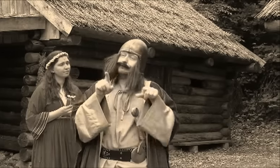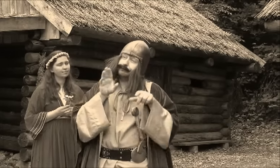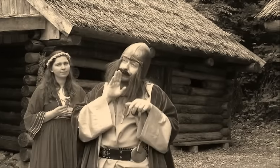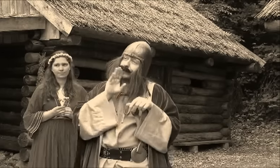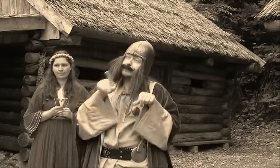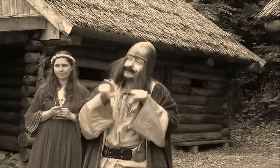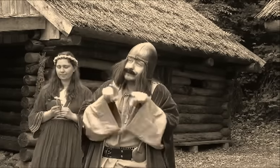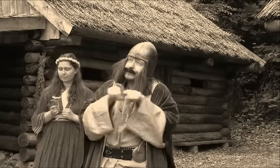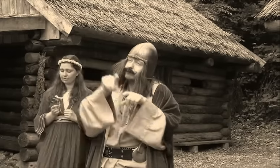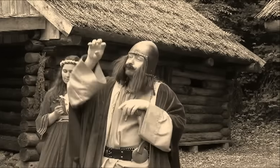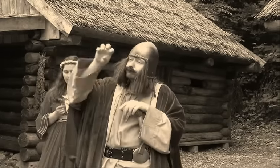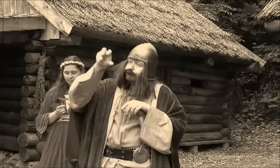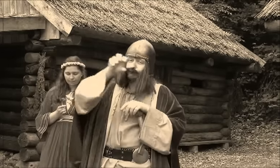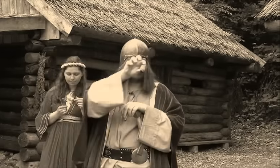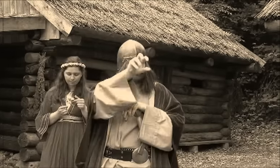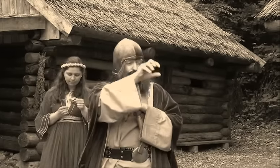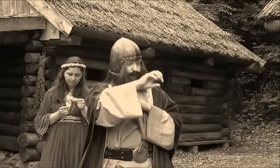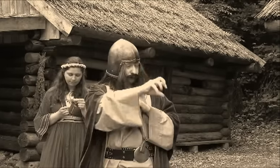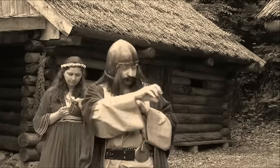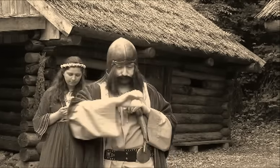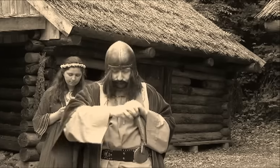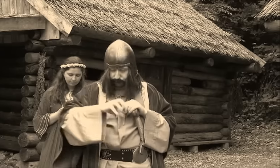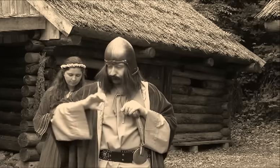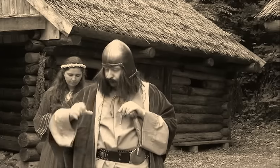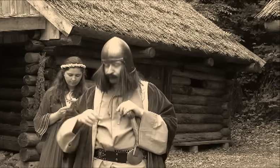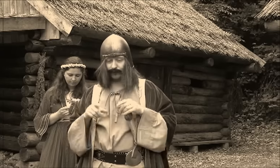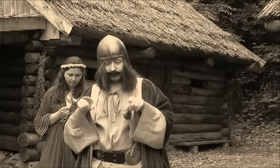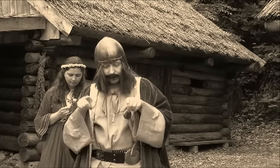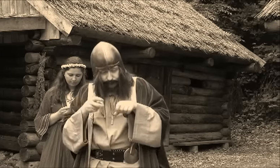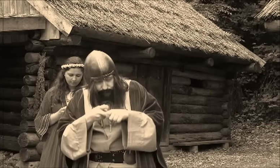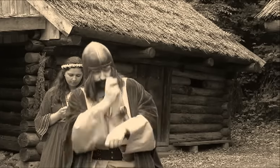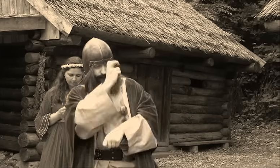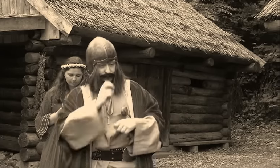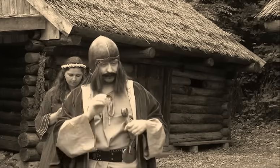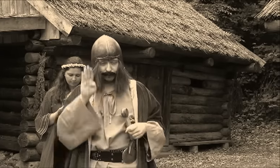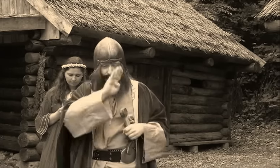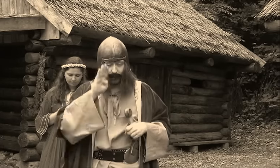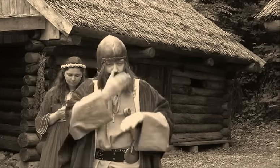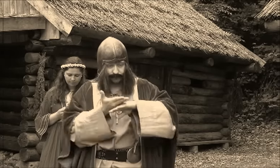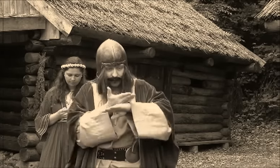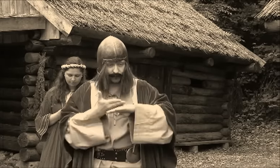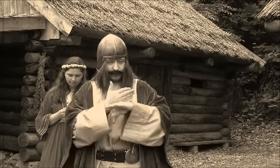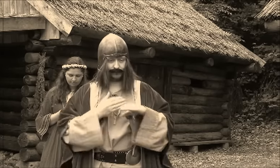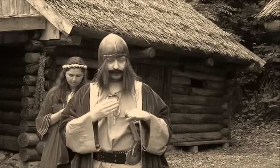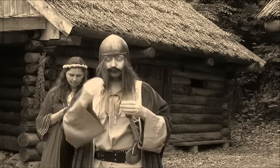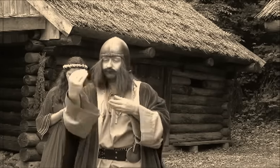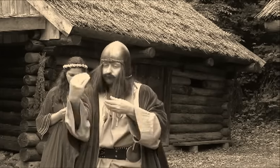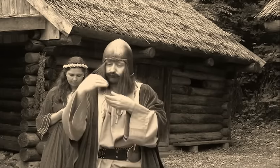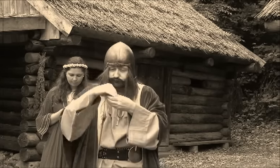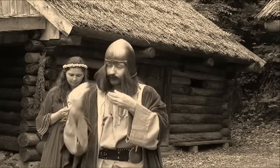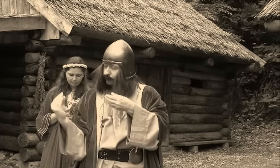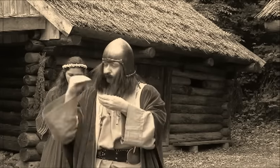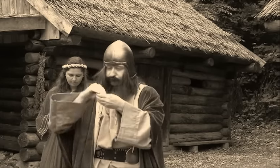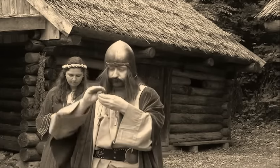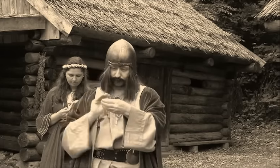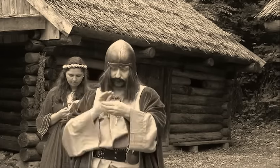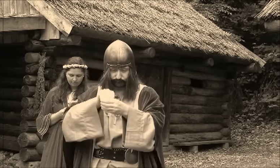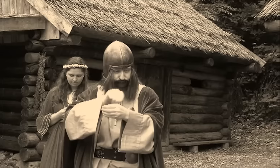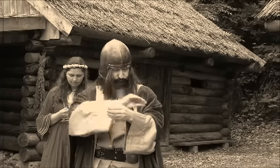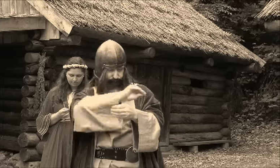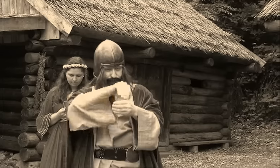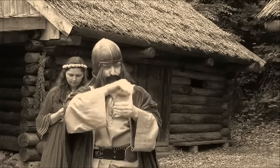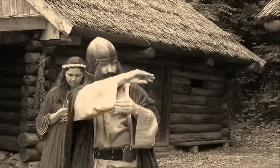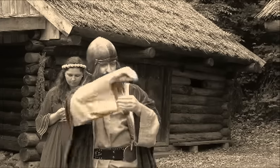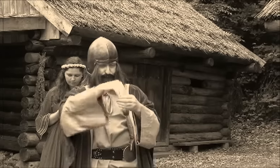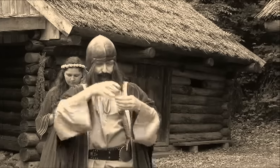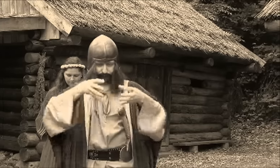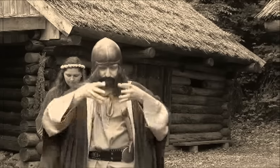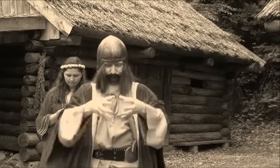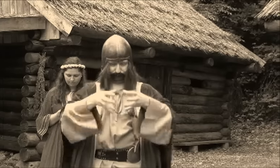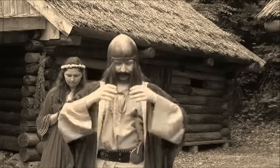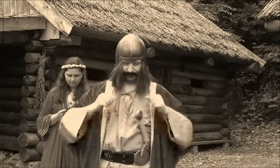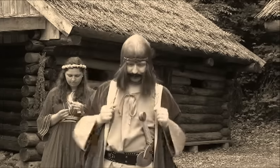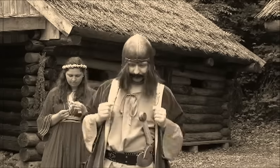The other tribes united in one State I established have followed suit.